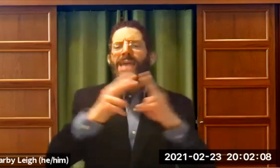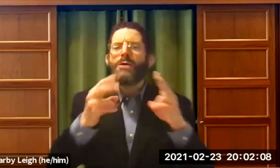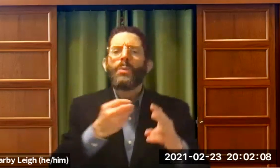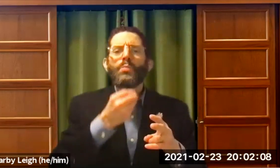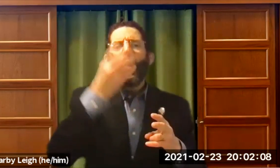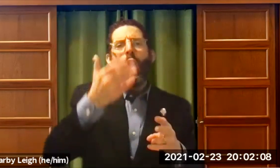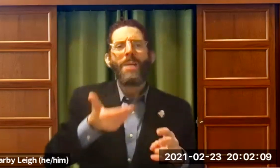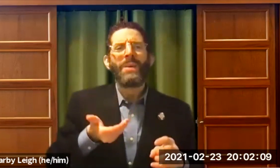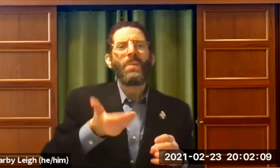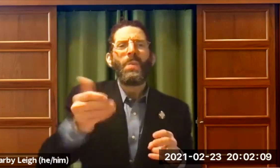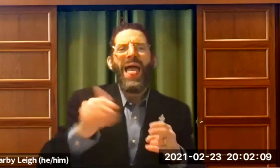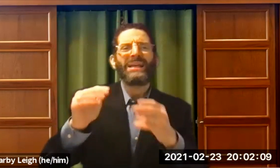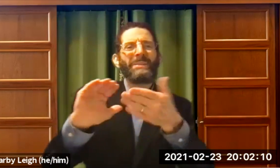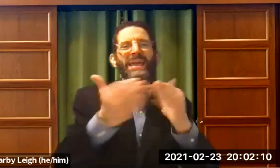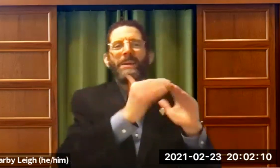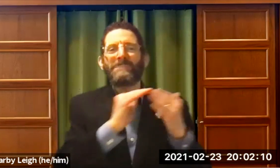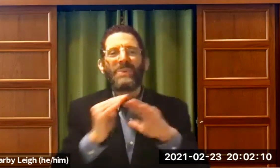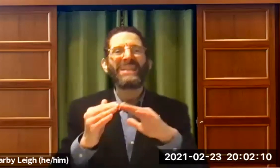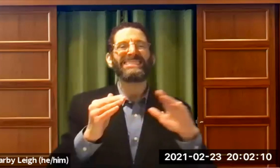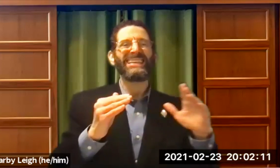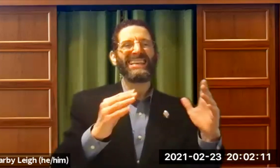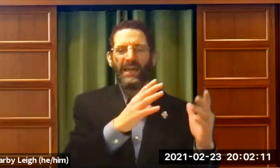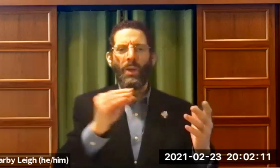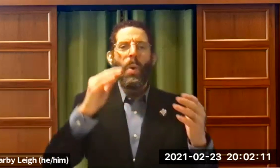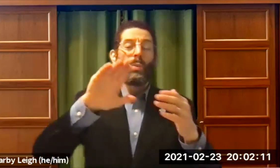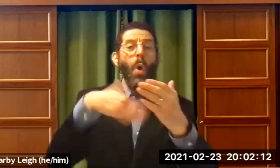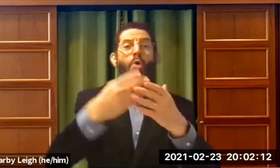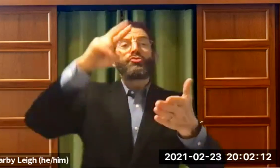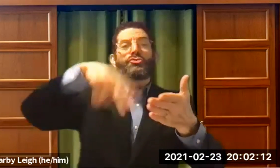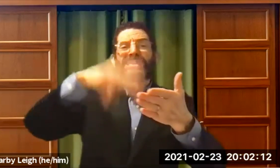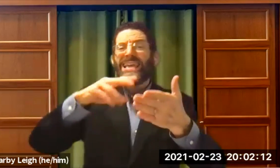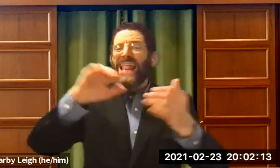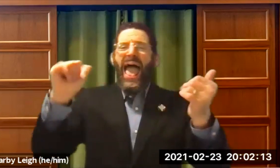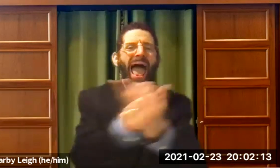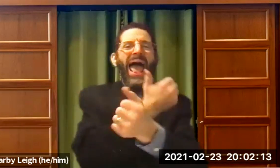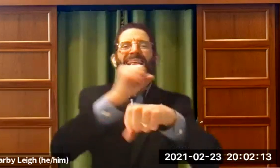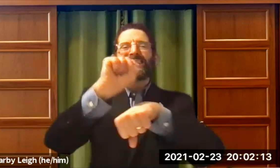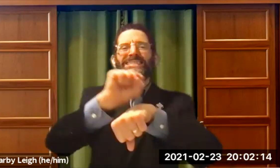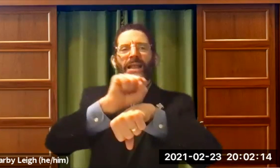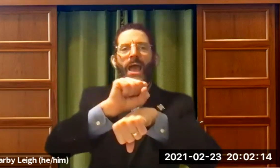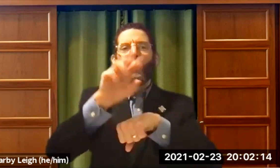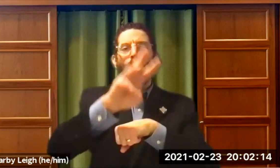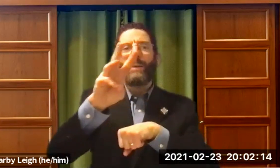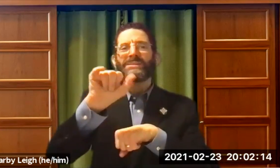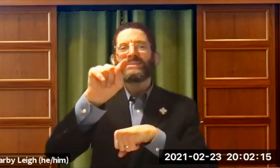picture and see, you know, we want a warm welcome into our community. That we want every